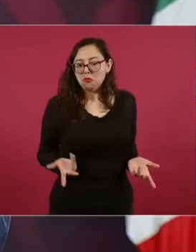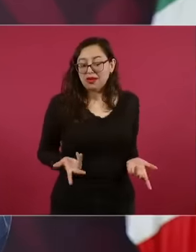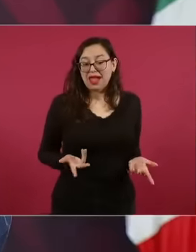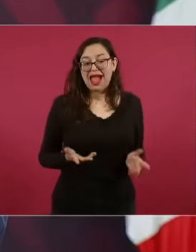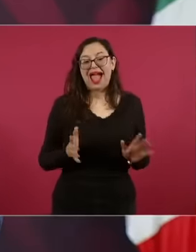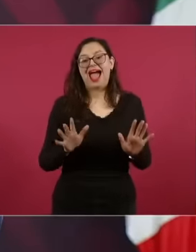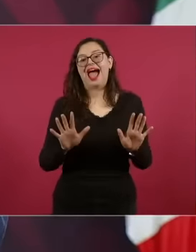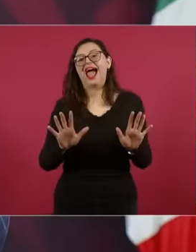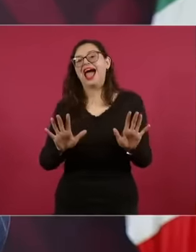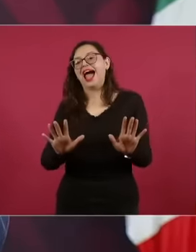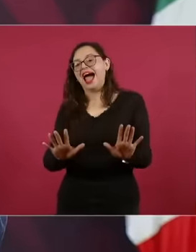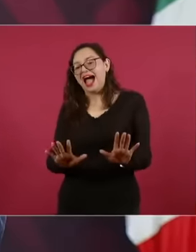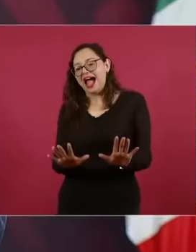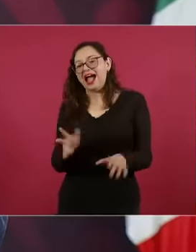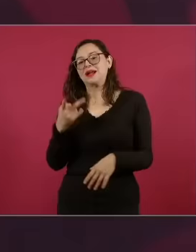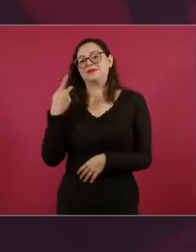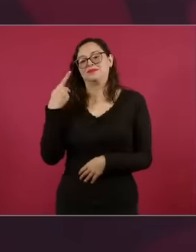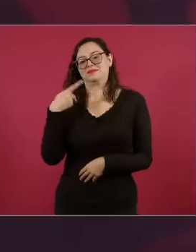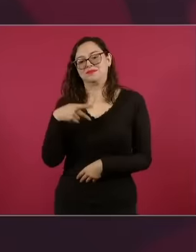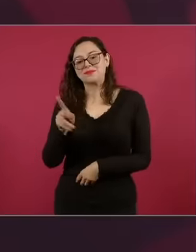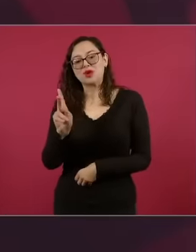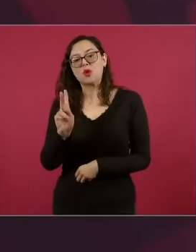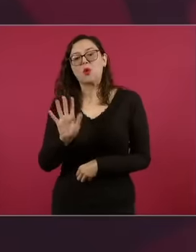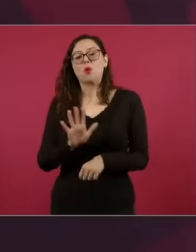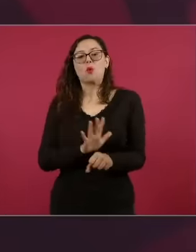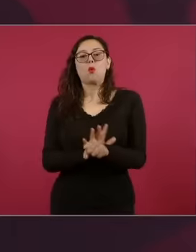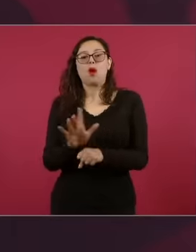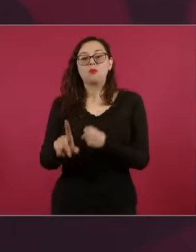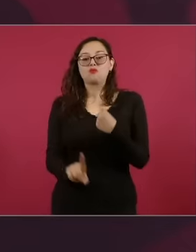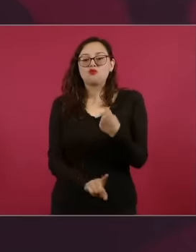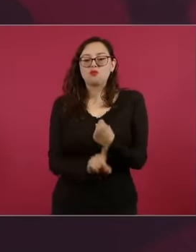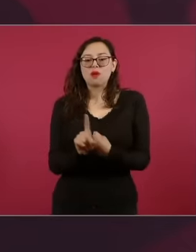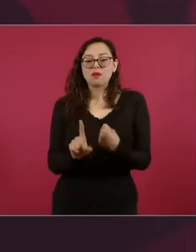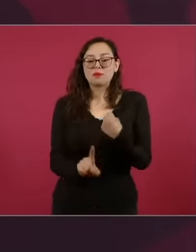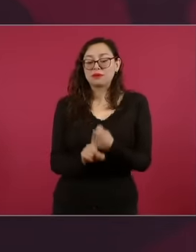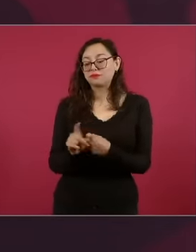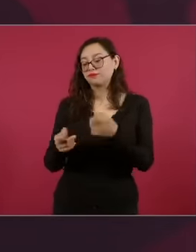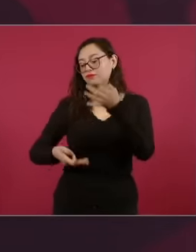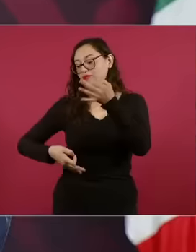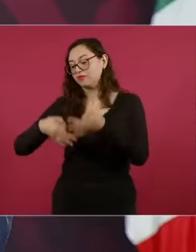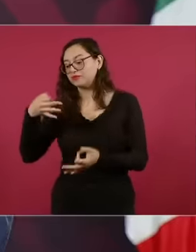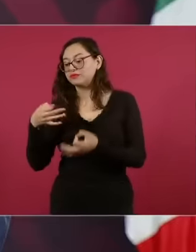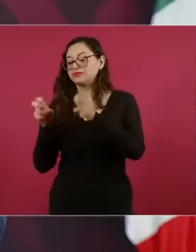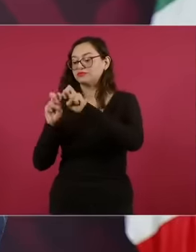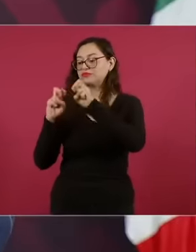one of the vices in the judicial branch, is that half of those who work in